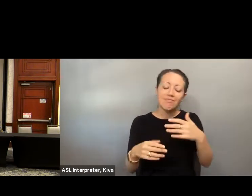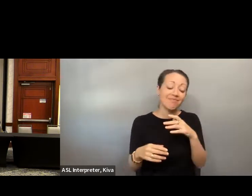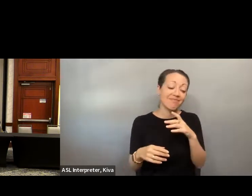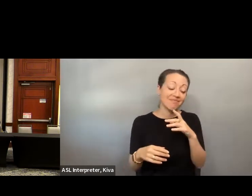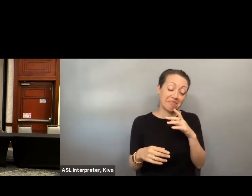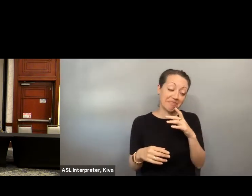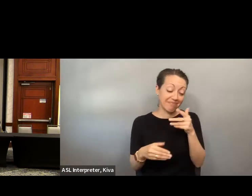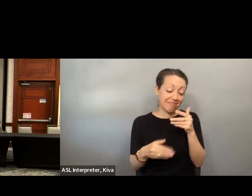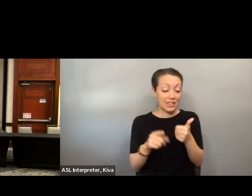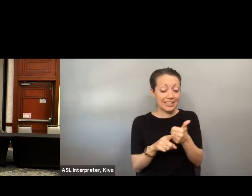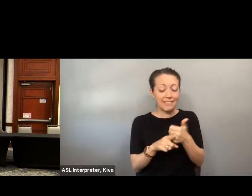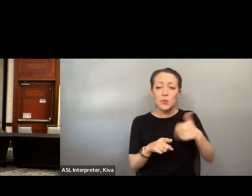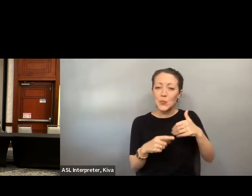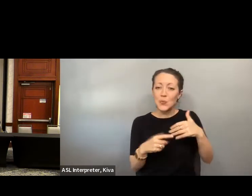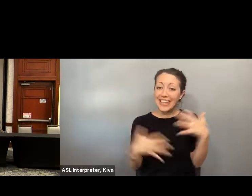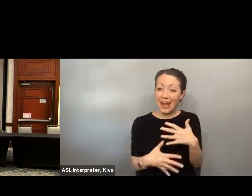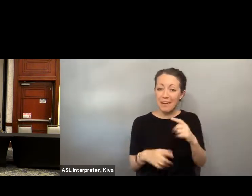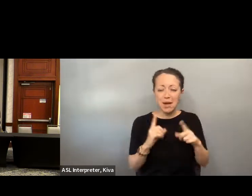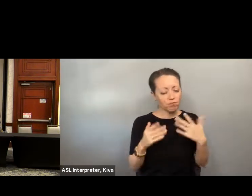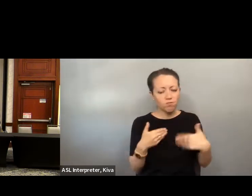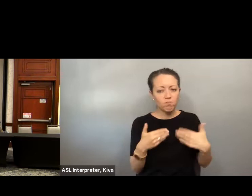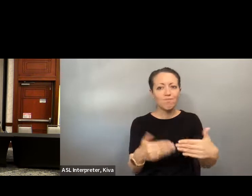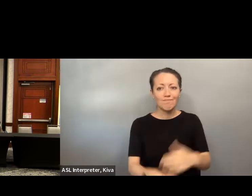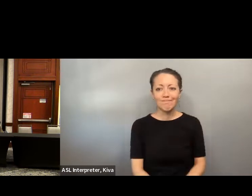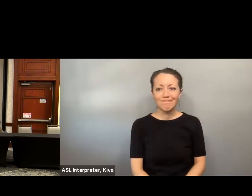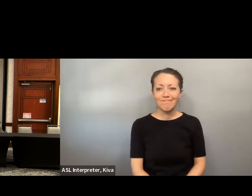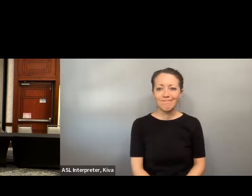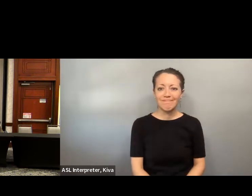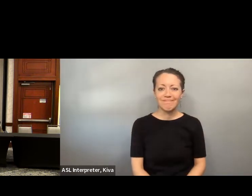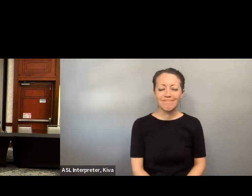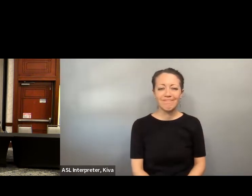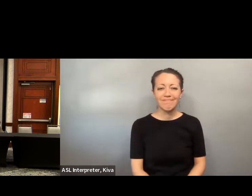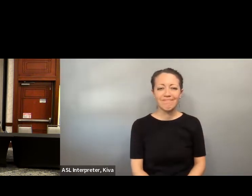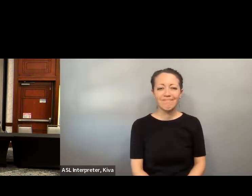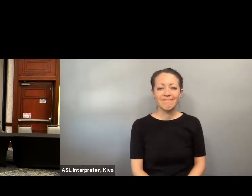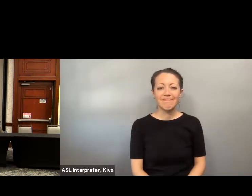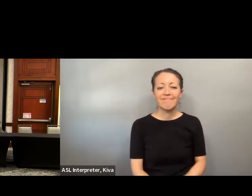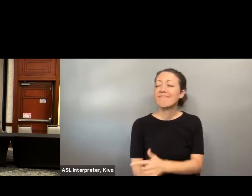appreciate the fact that I do have support from my